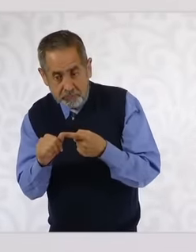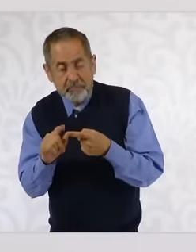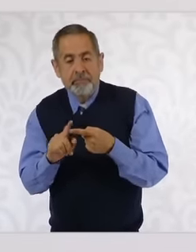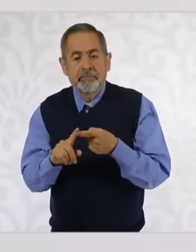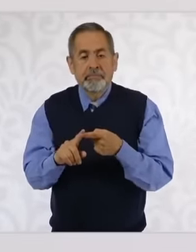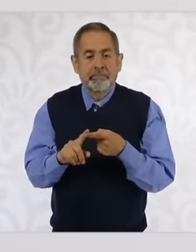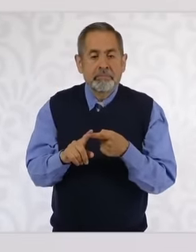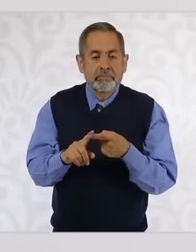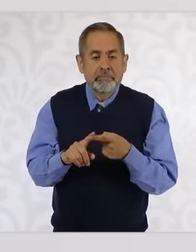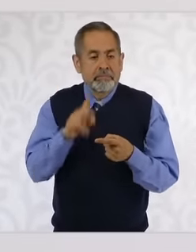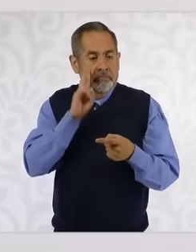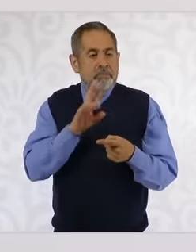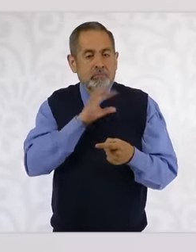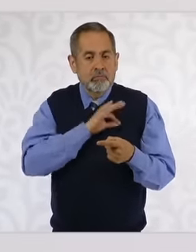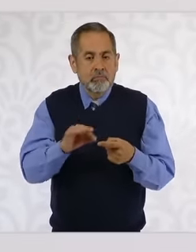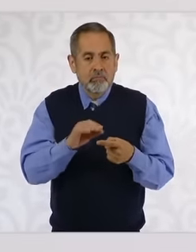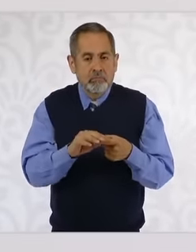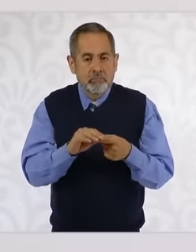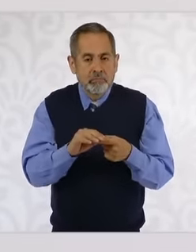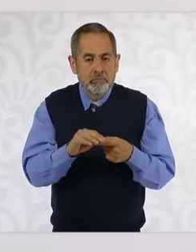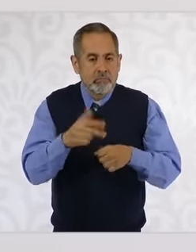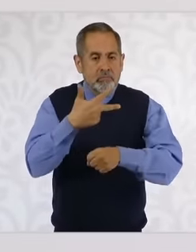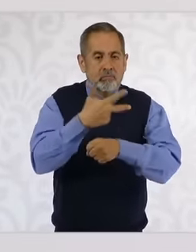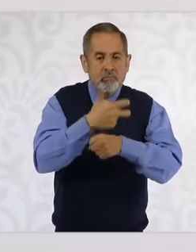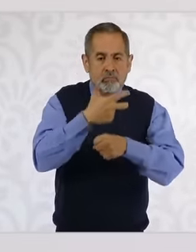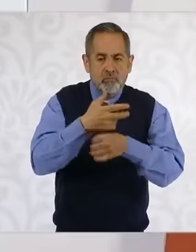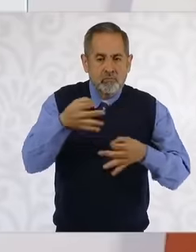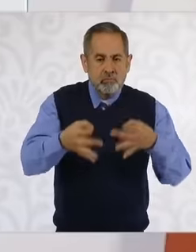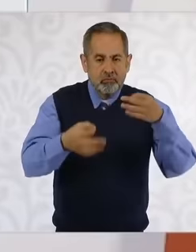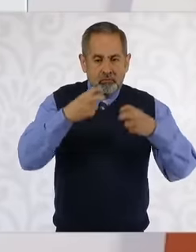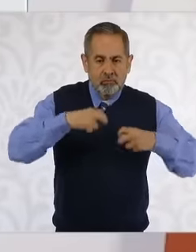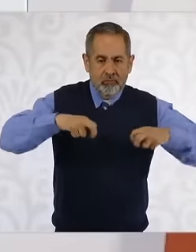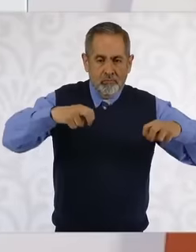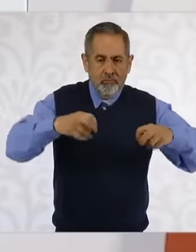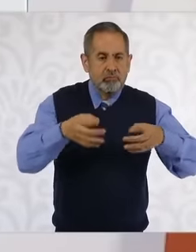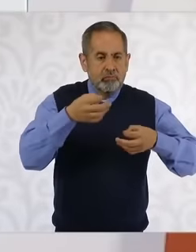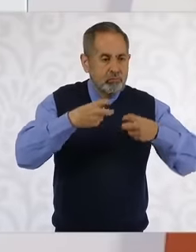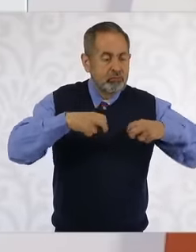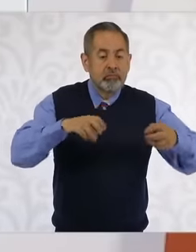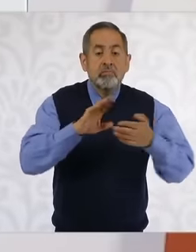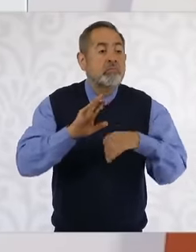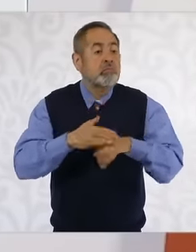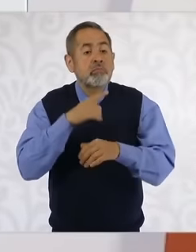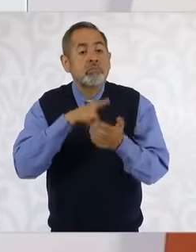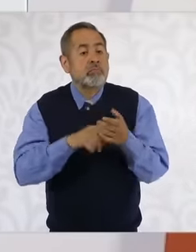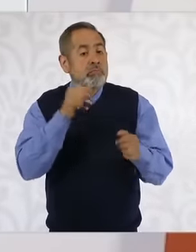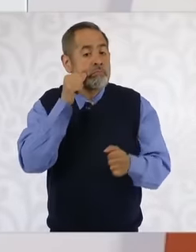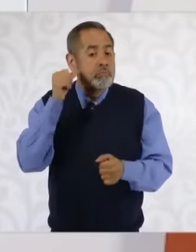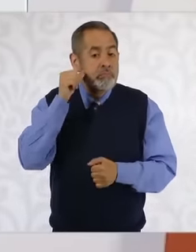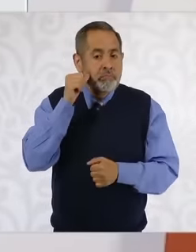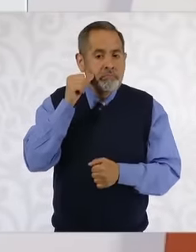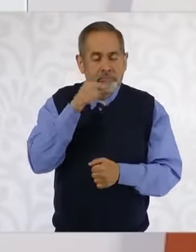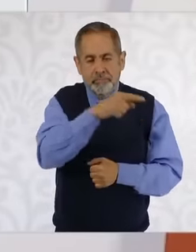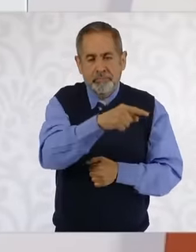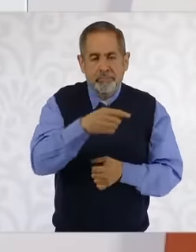the eighth minister could be elected because Minister Aguilar leaves the court on